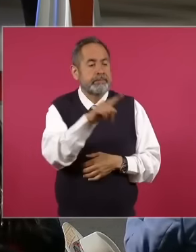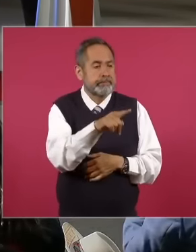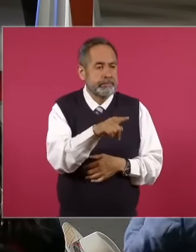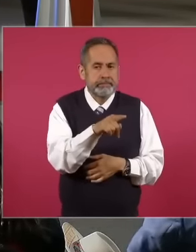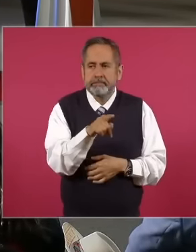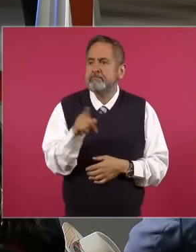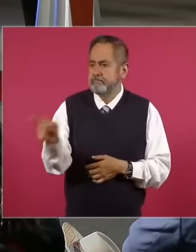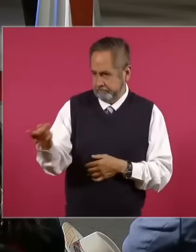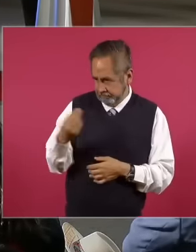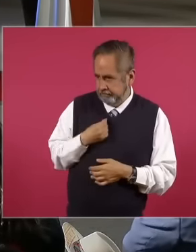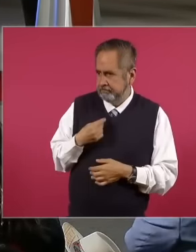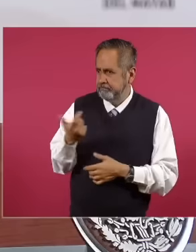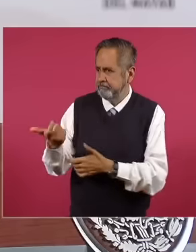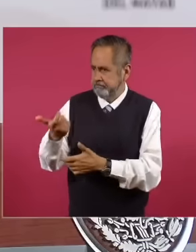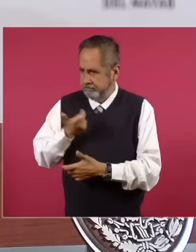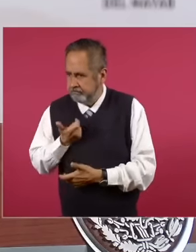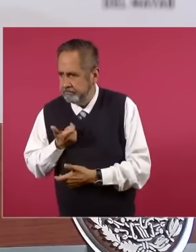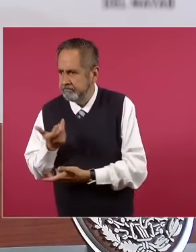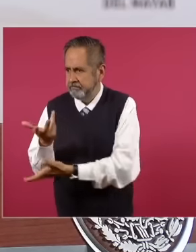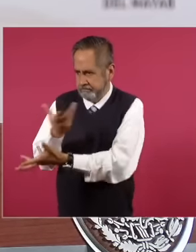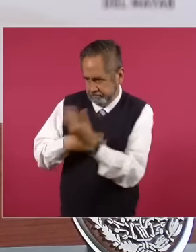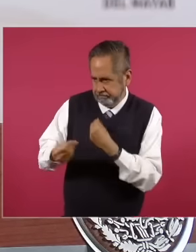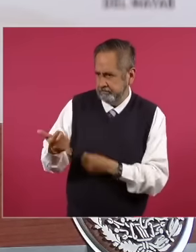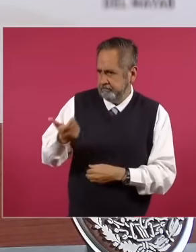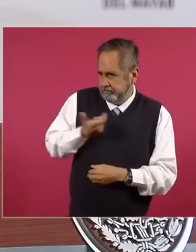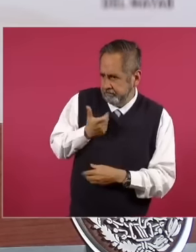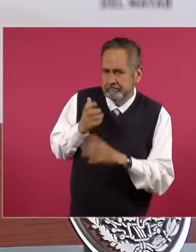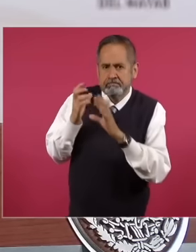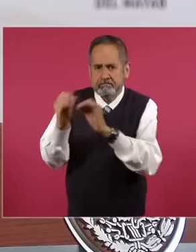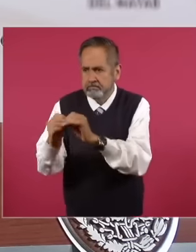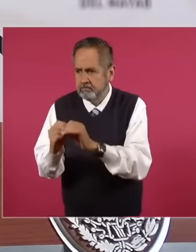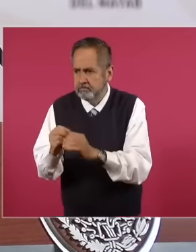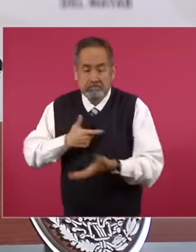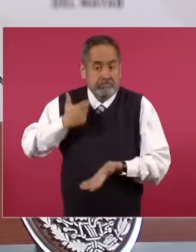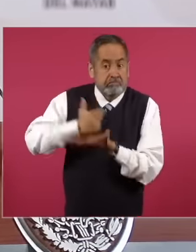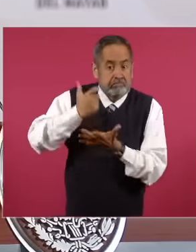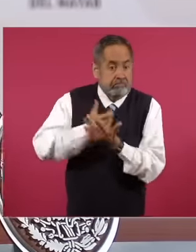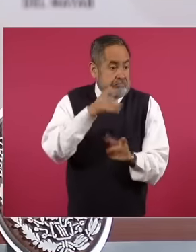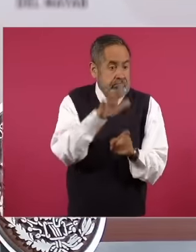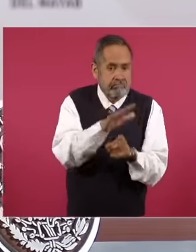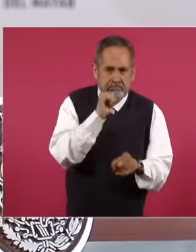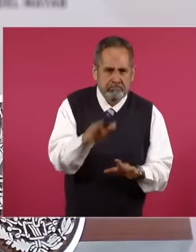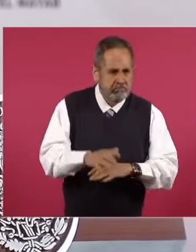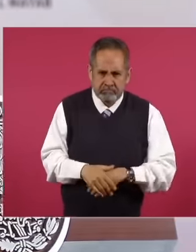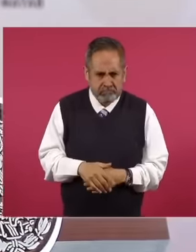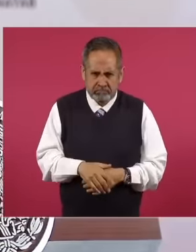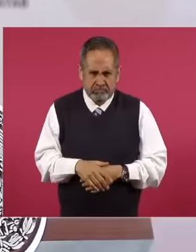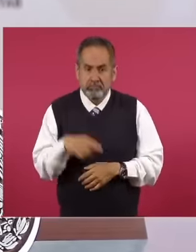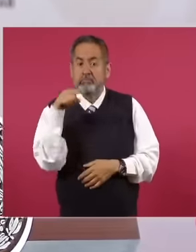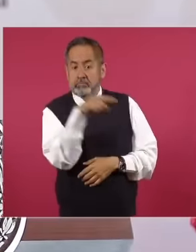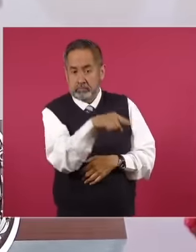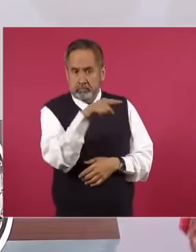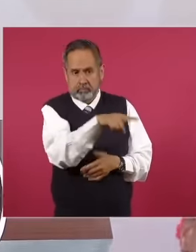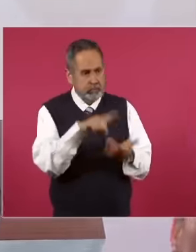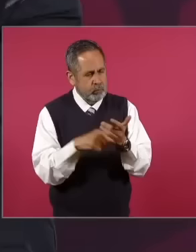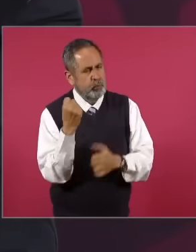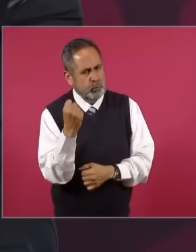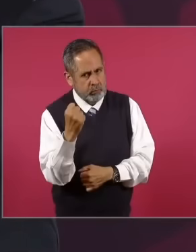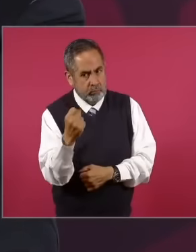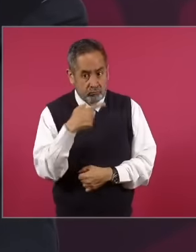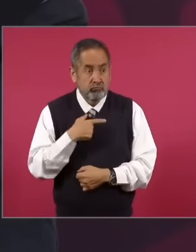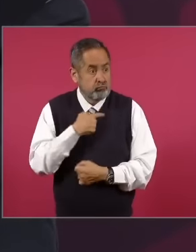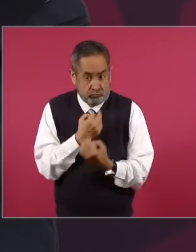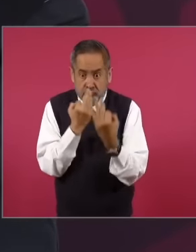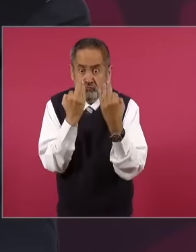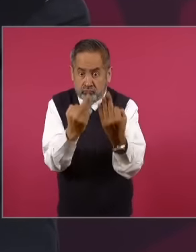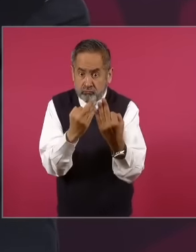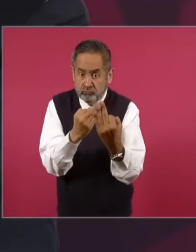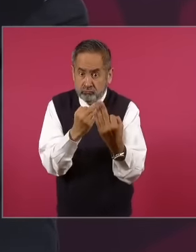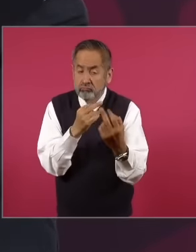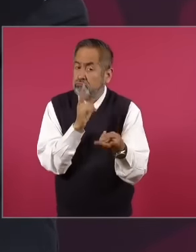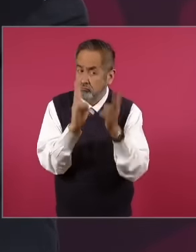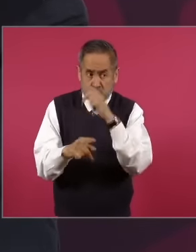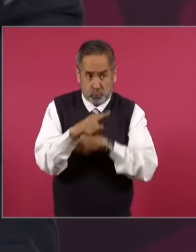for an amount of money or a threat, he is strong I have faced him and